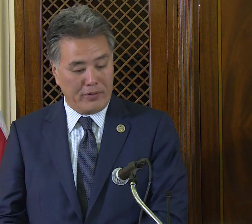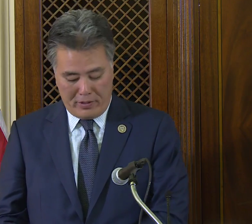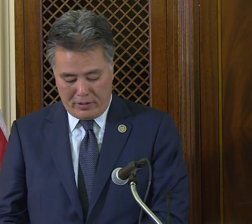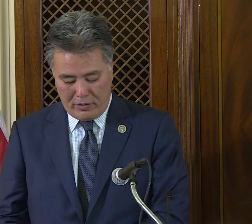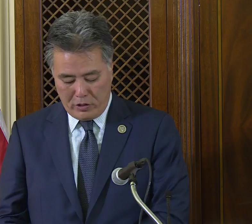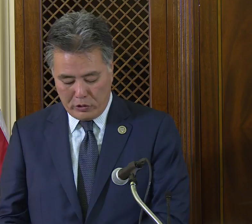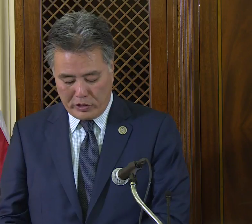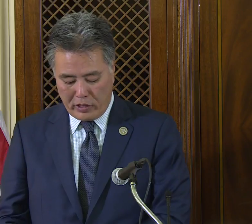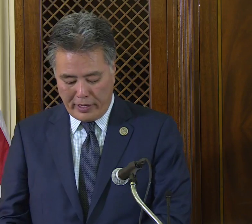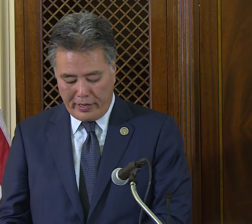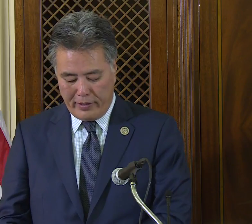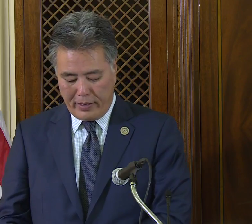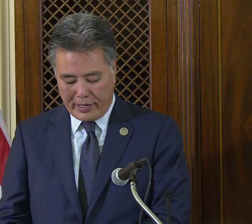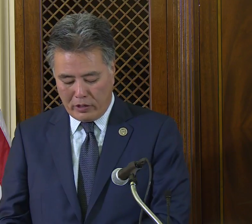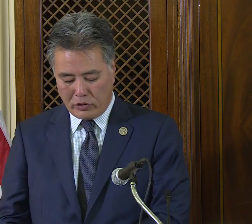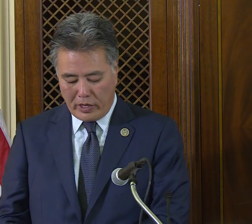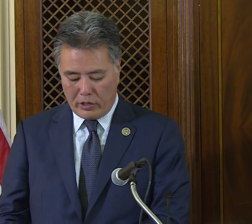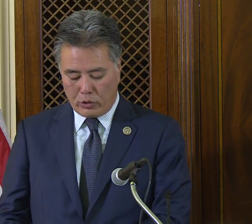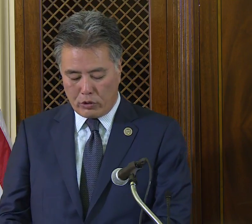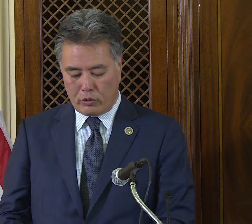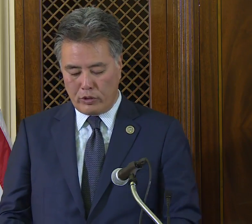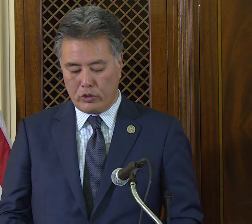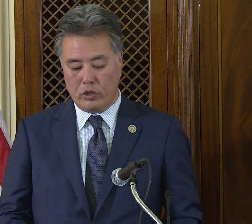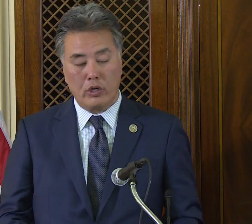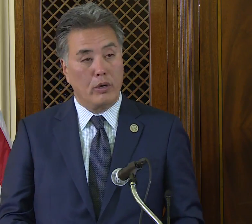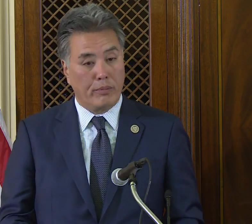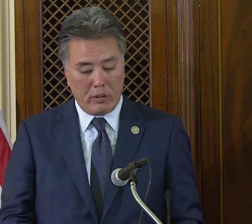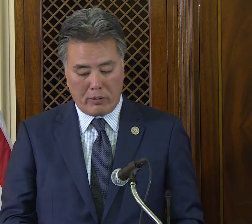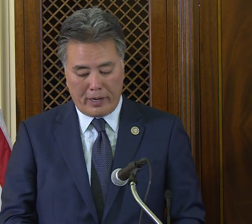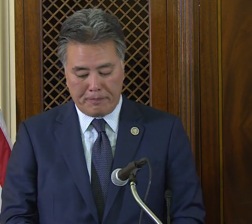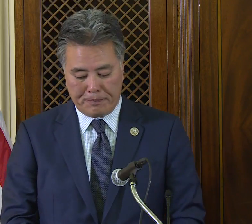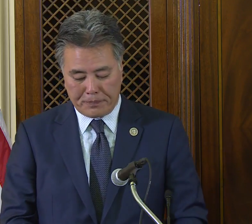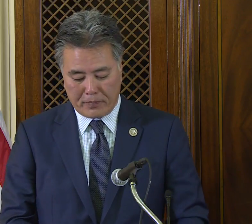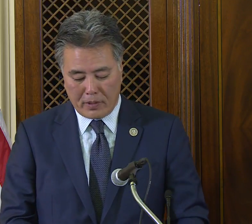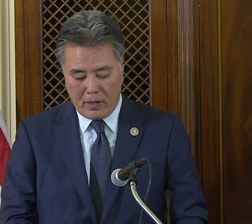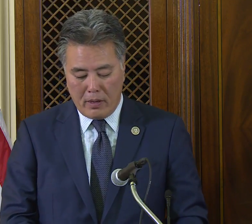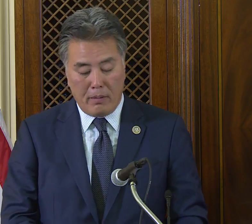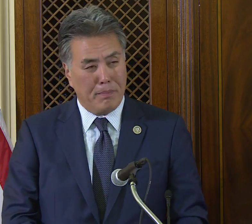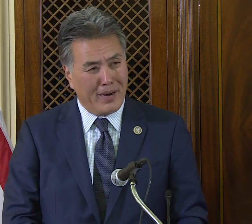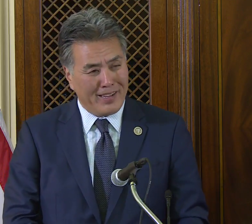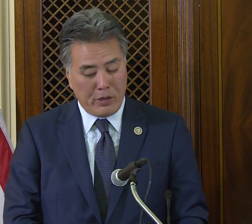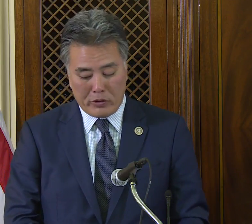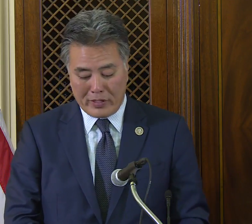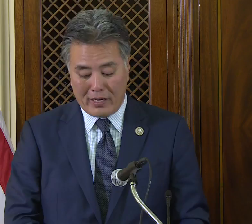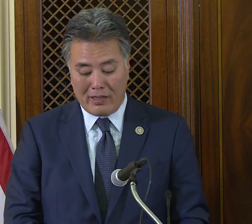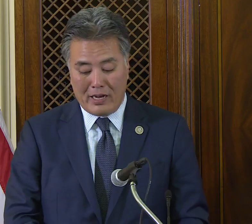at the UCLA Cal State Northridge program, but he was not allowed